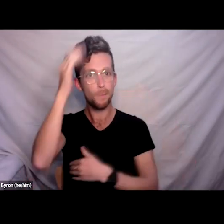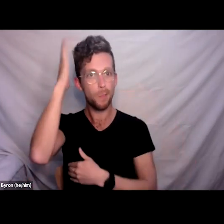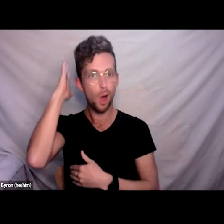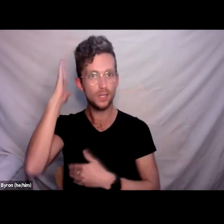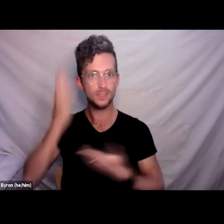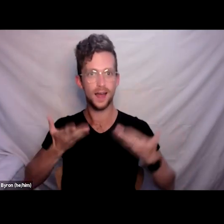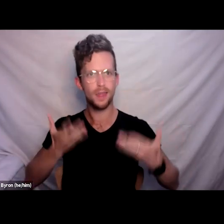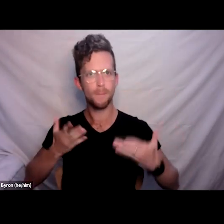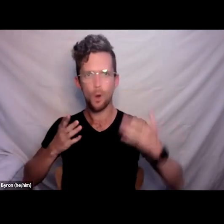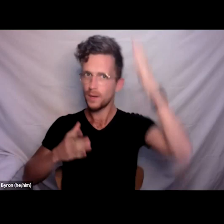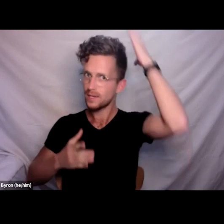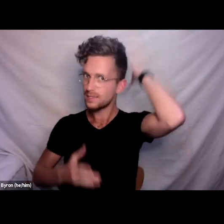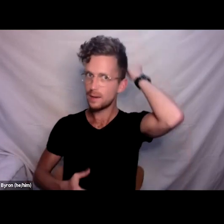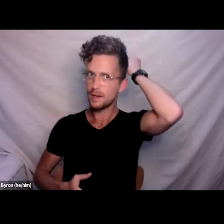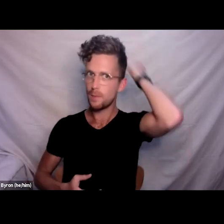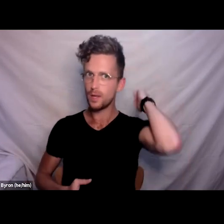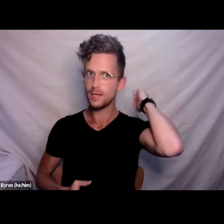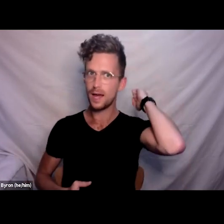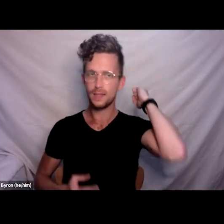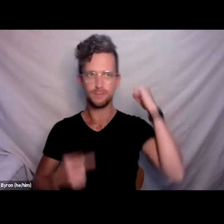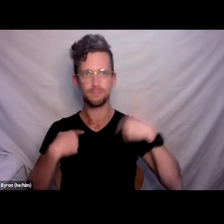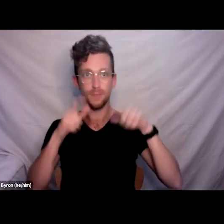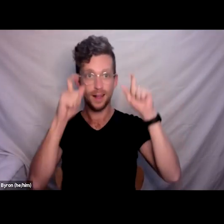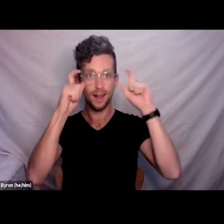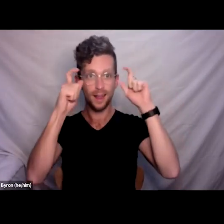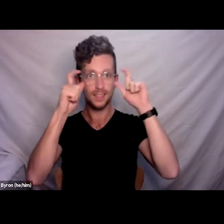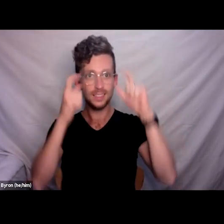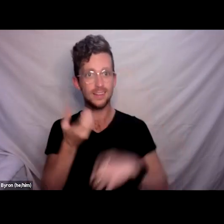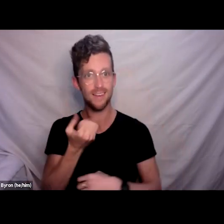I’m wearing glasses and I’m wearing a pink bracelet.